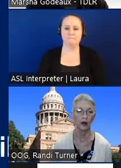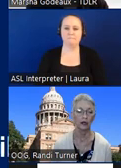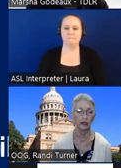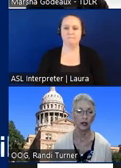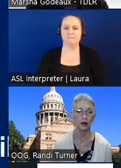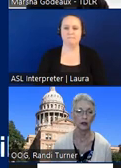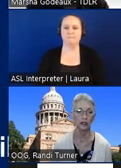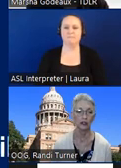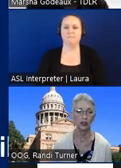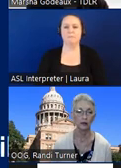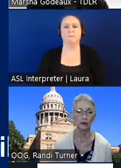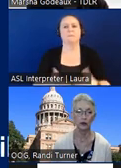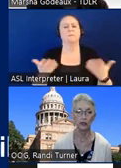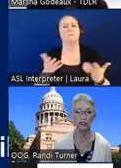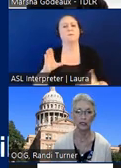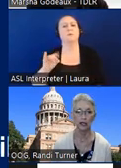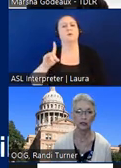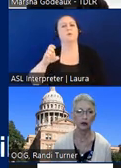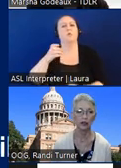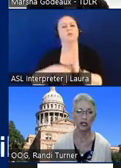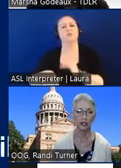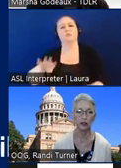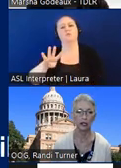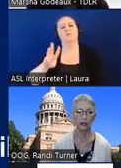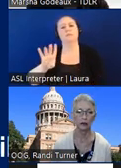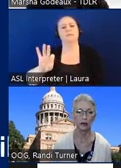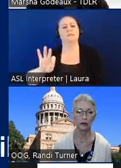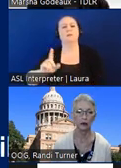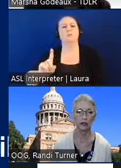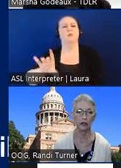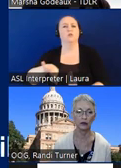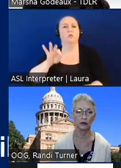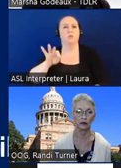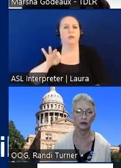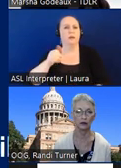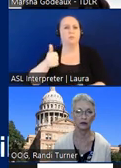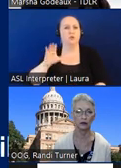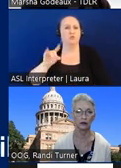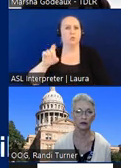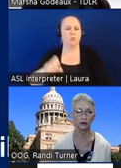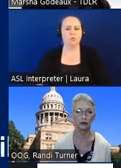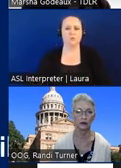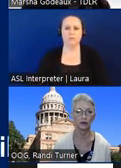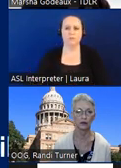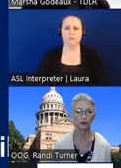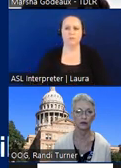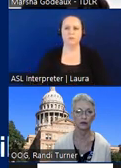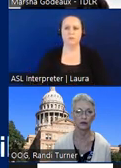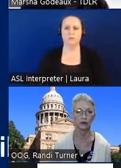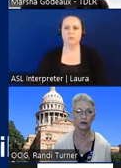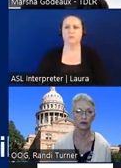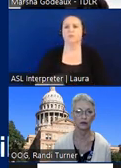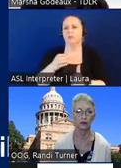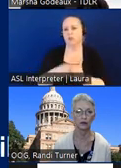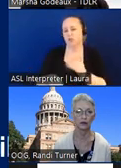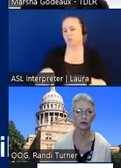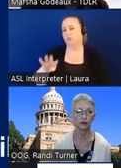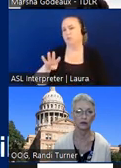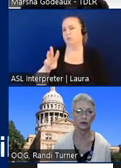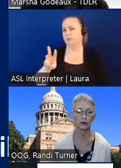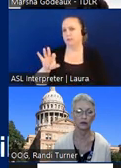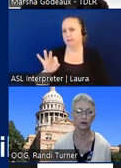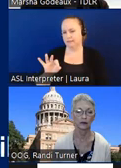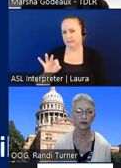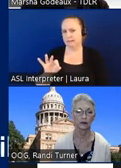what code is chapter 469 where is that located under what code chapter 469 is the elimination